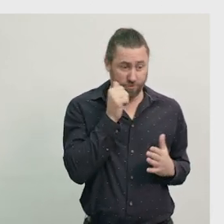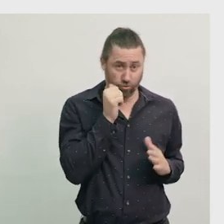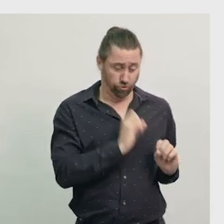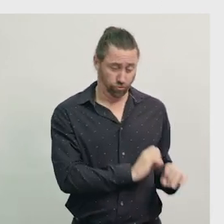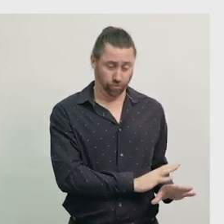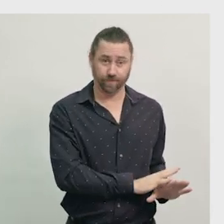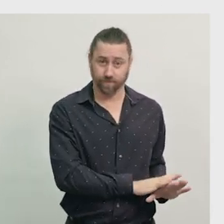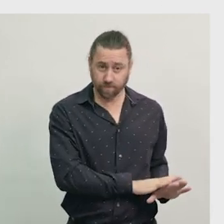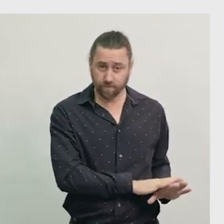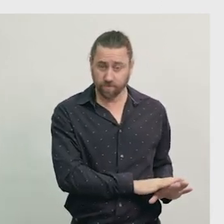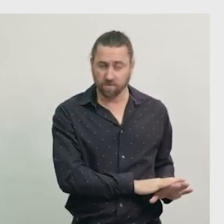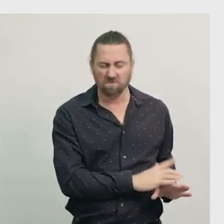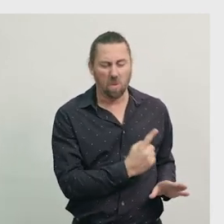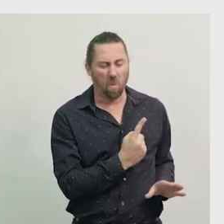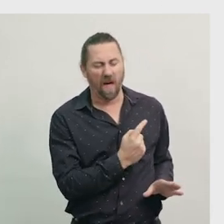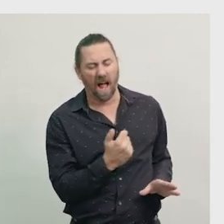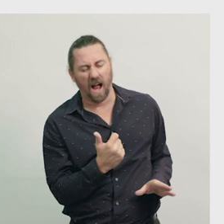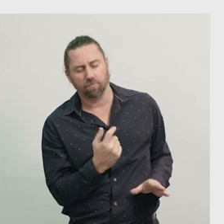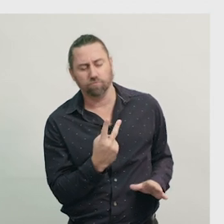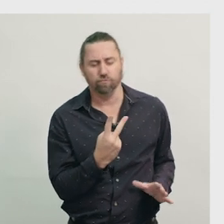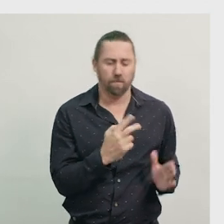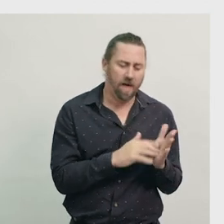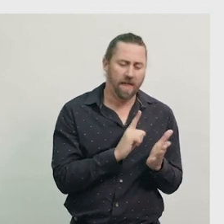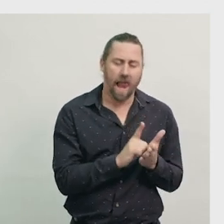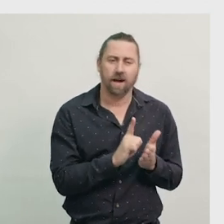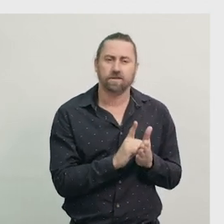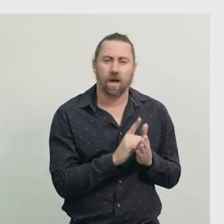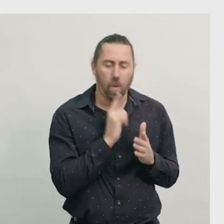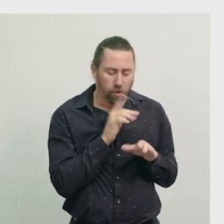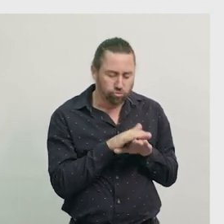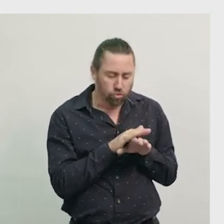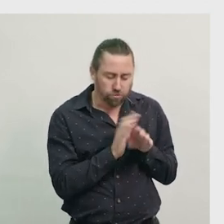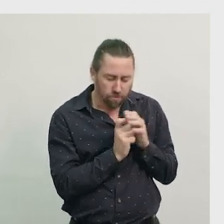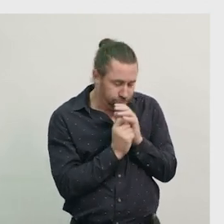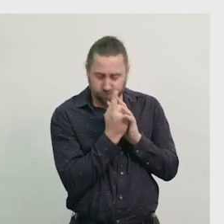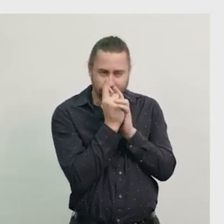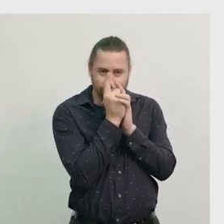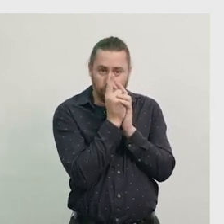One-and-a-half to 2 months later, a baby turtle or hatchling breaks out of the egg.